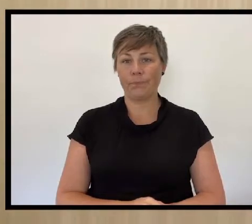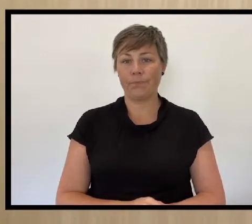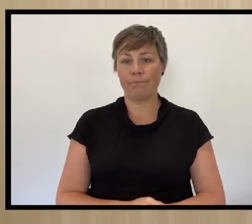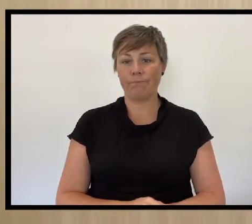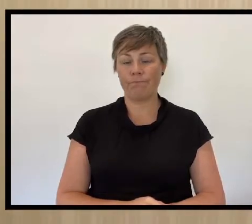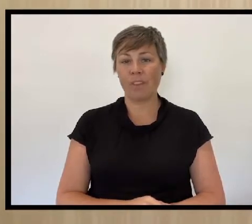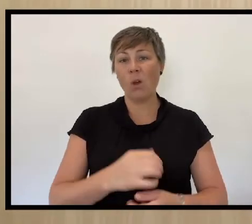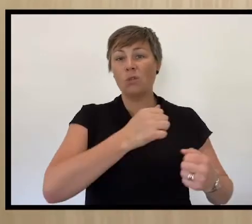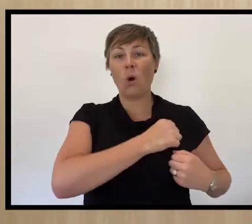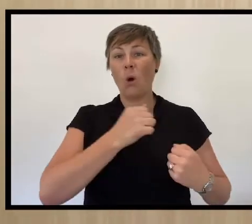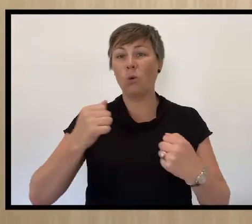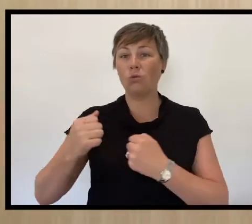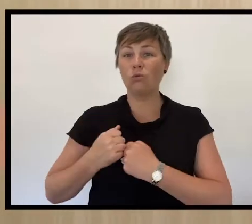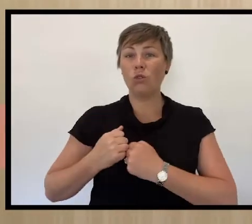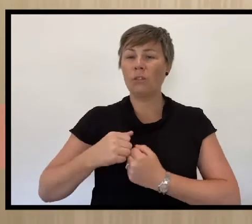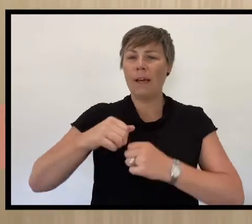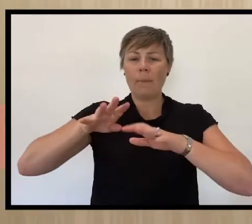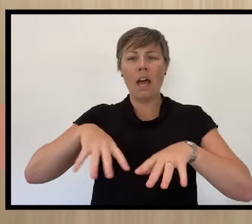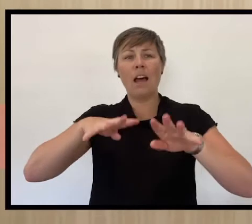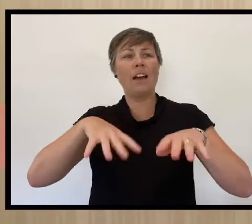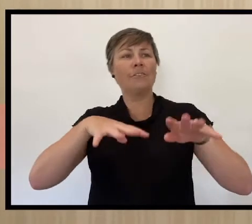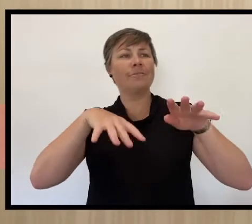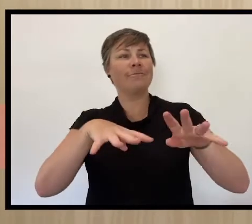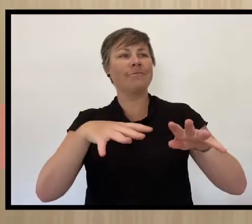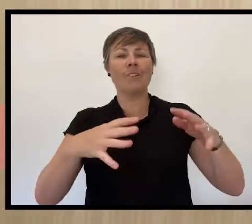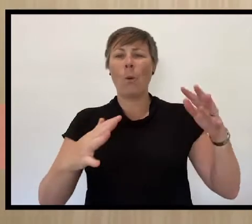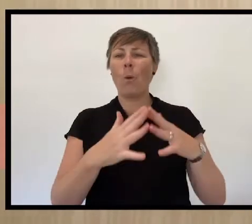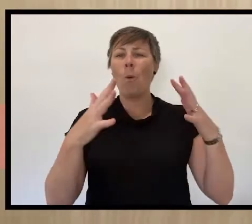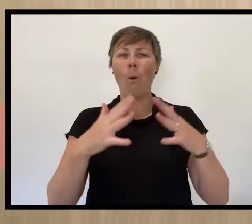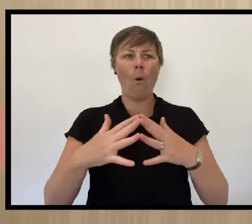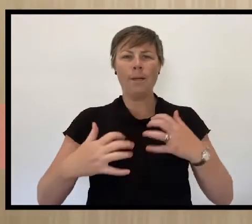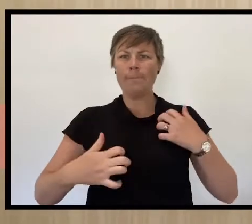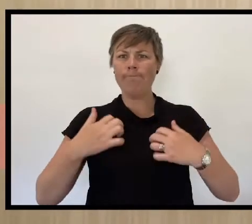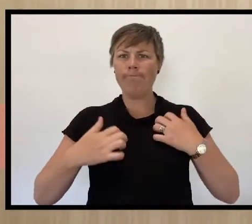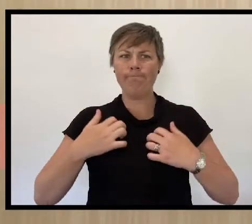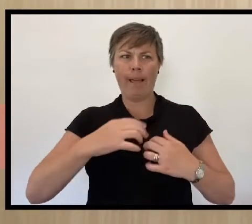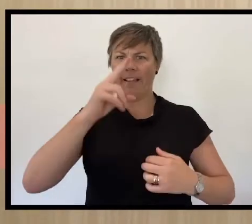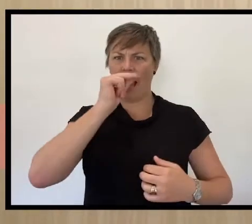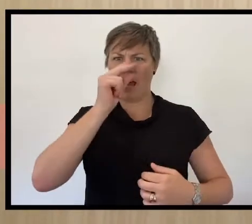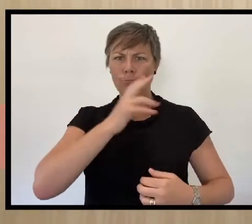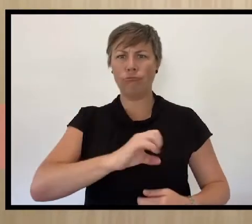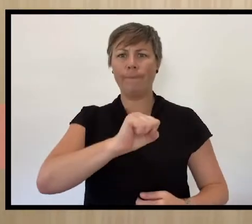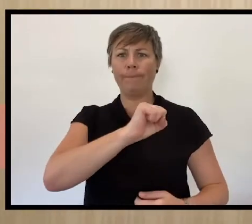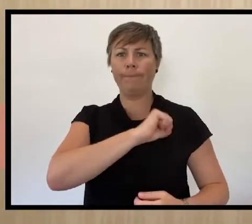To our soldiers: They went with songs to the battle they were young straight of limb, true of eye